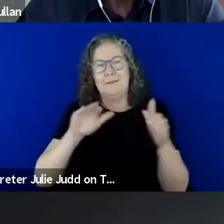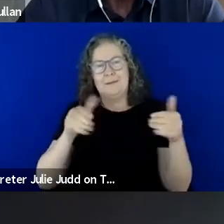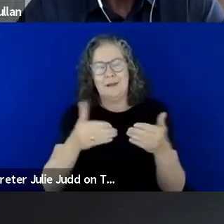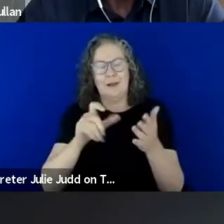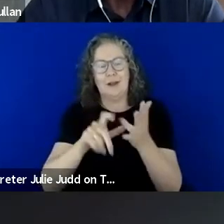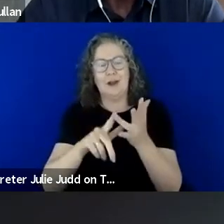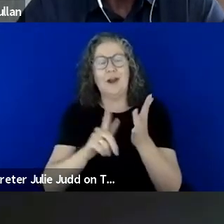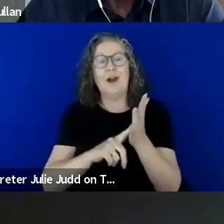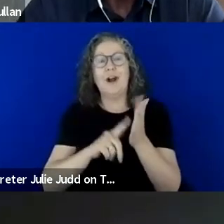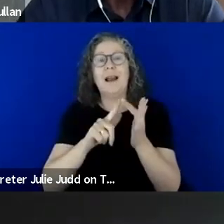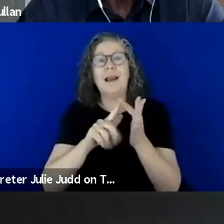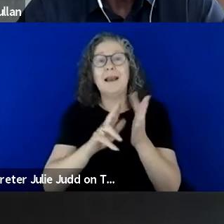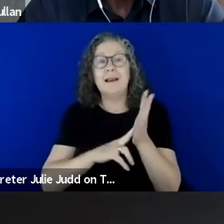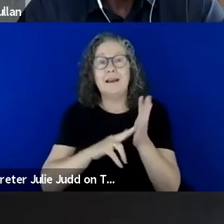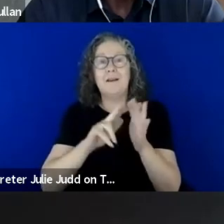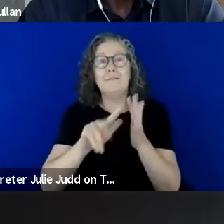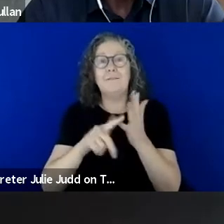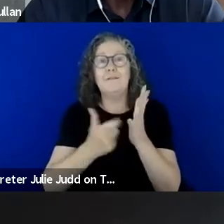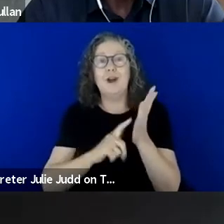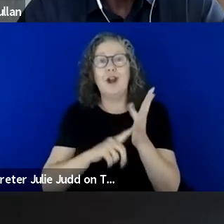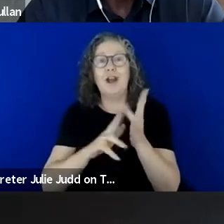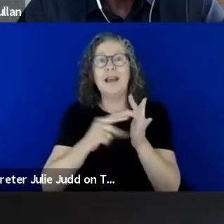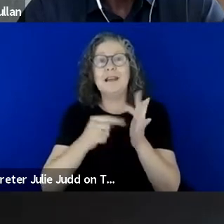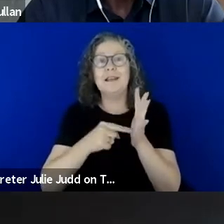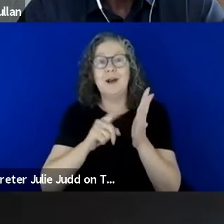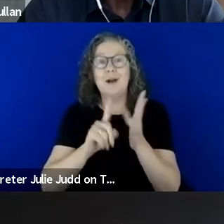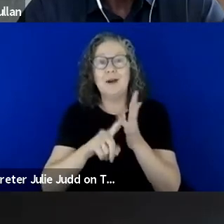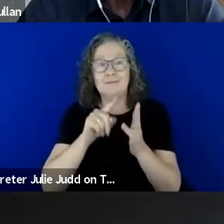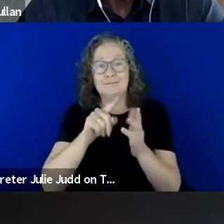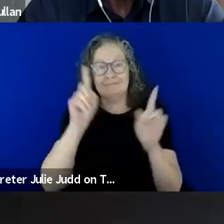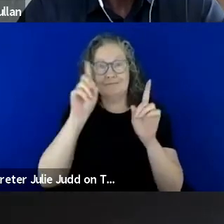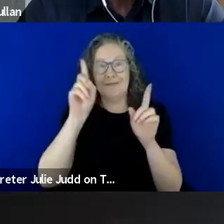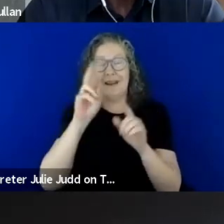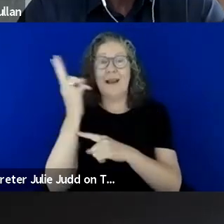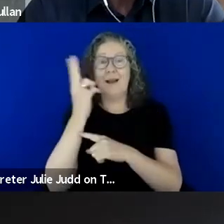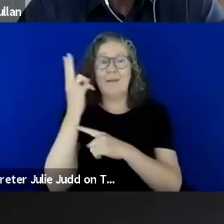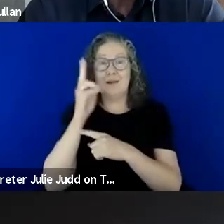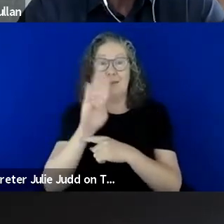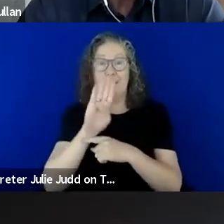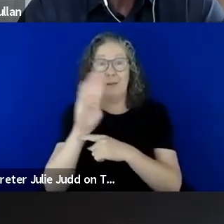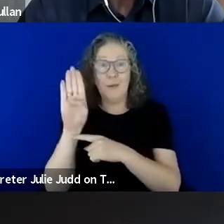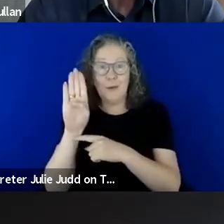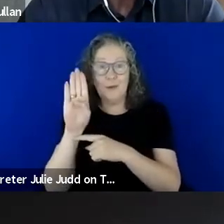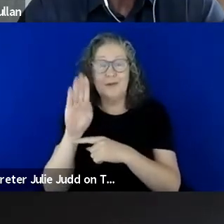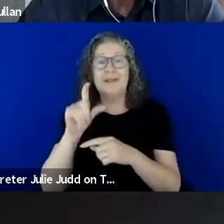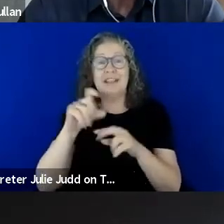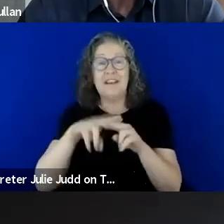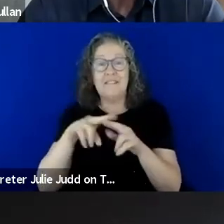OAM. Colleen's a current ambulance victoria board member, a cfa volunteer and Vic sSES